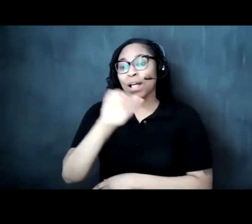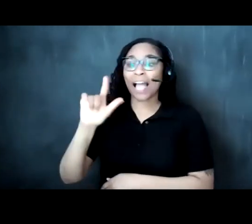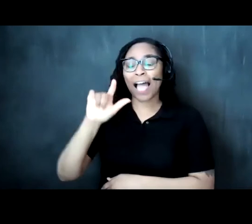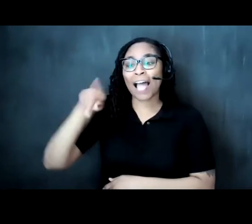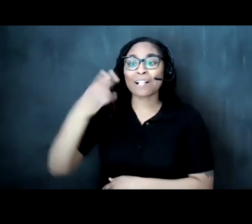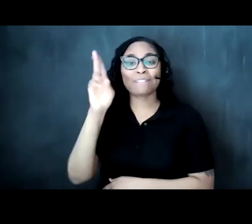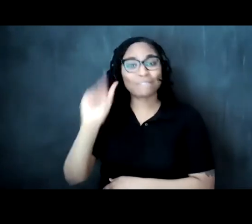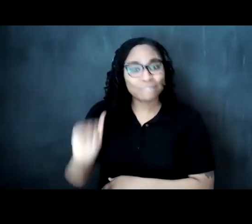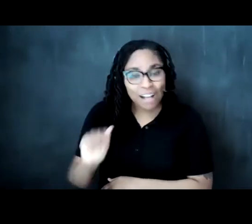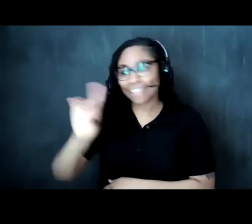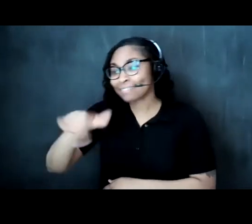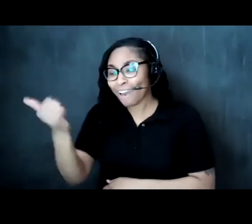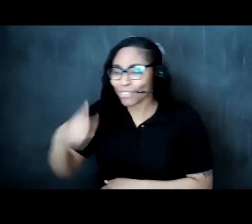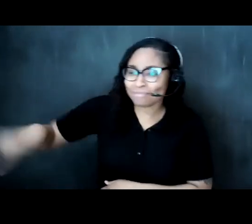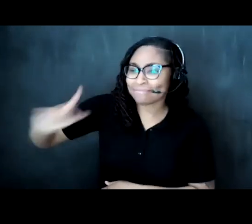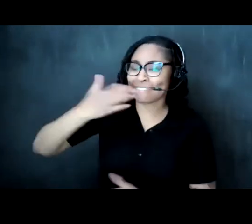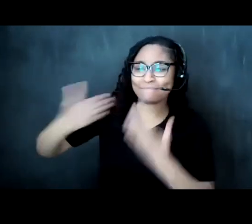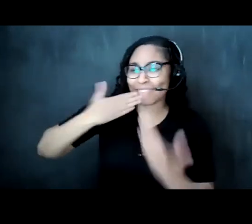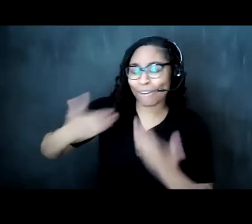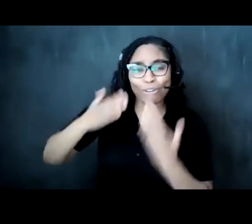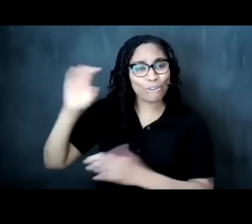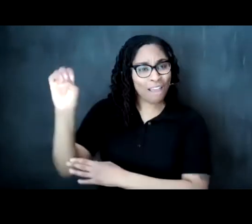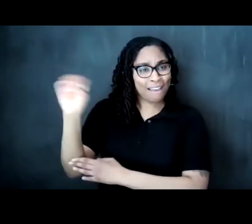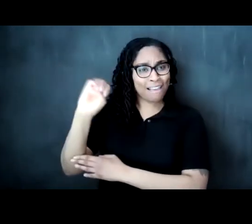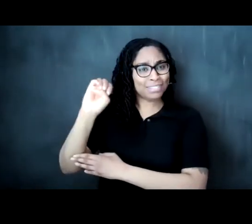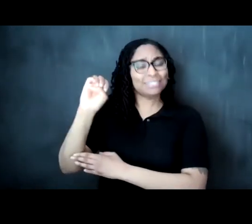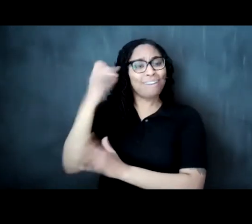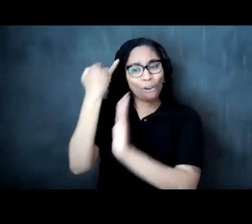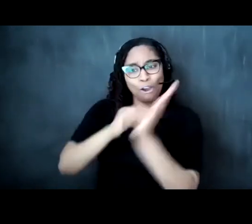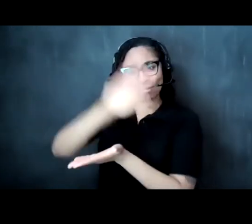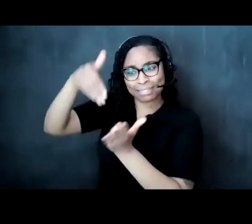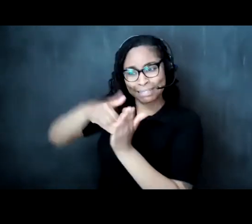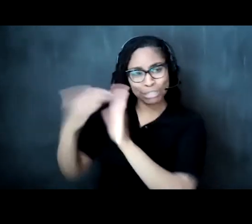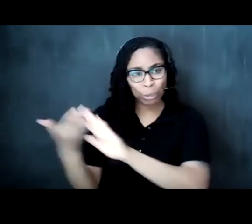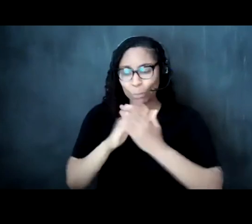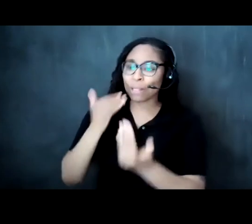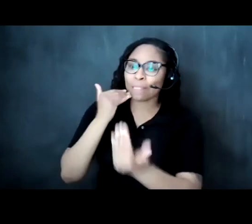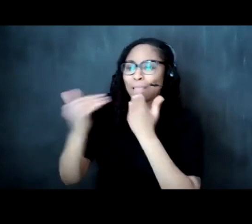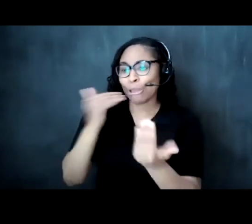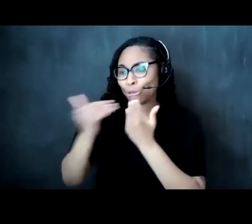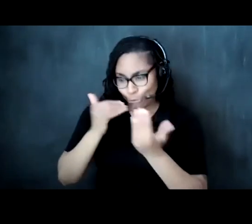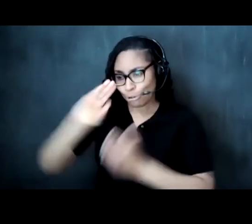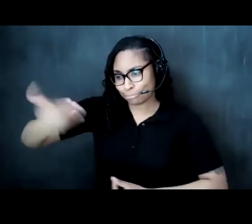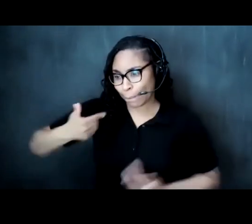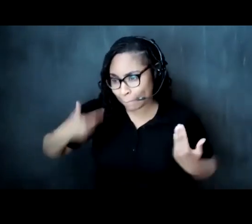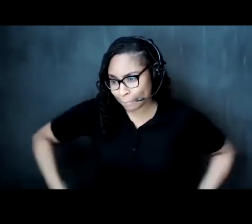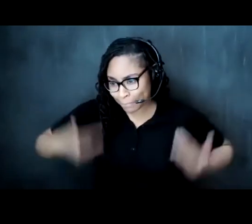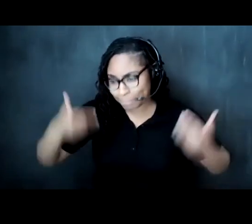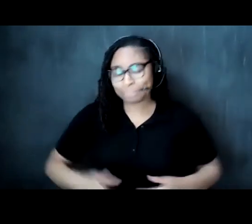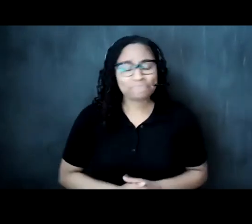and the others in the evanston art center community uh for welcoming me you know i i